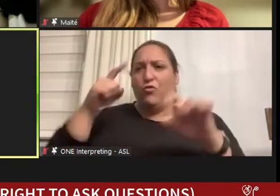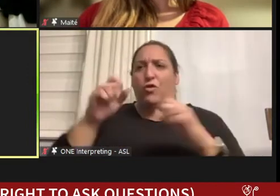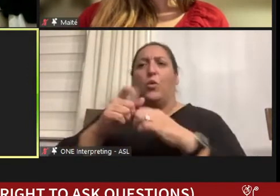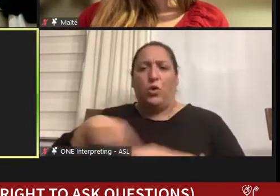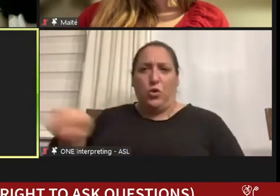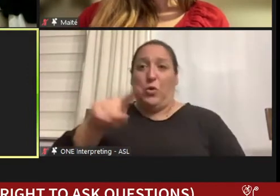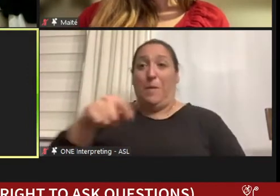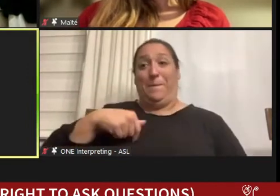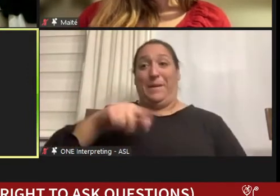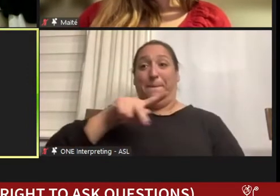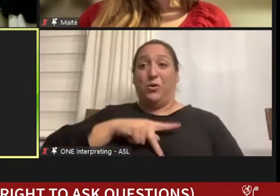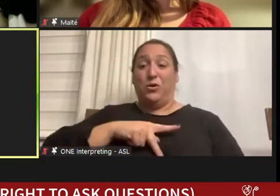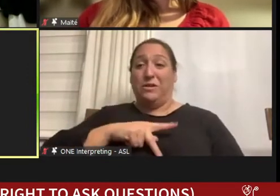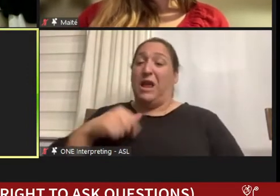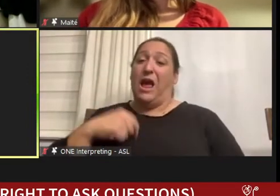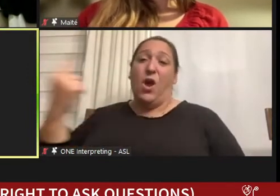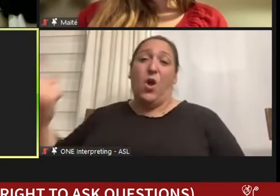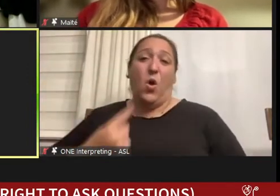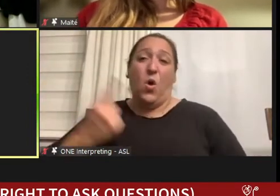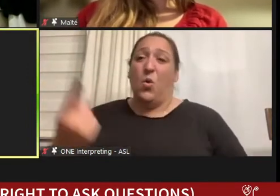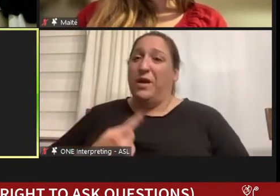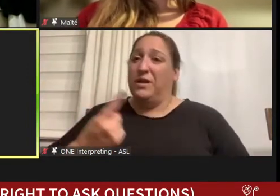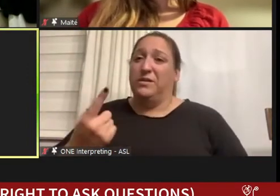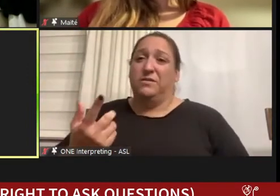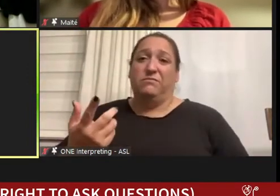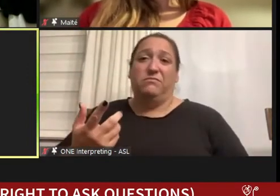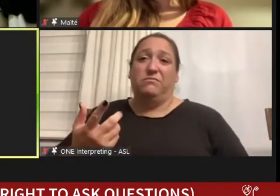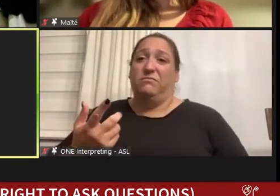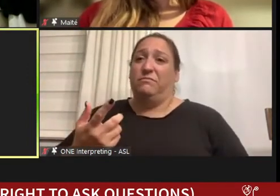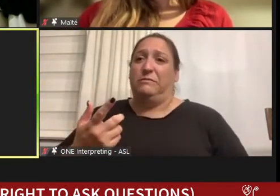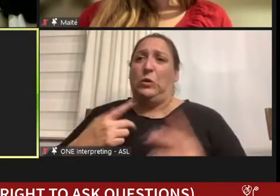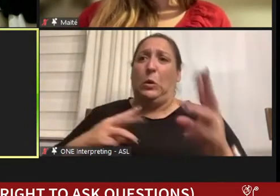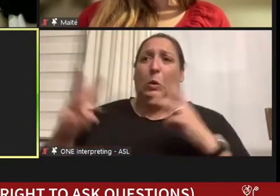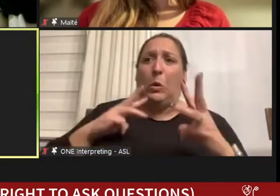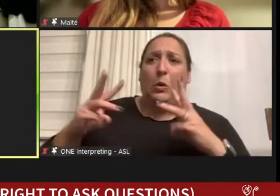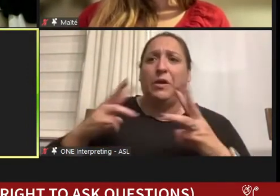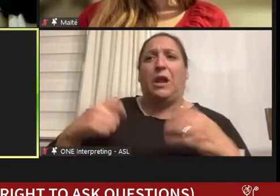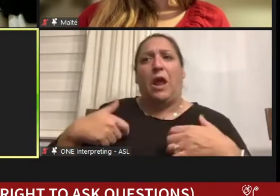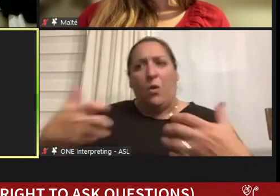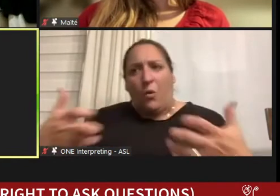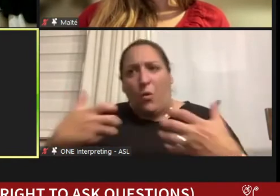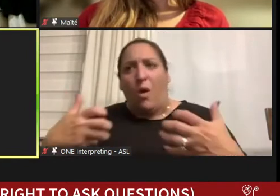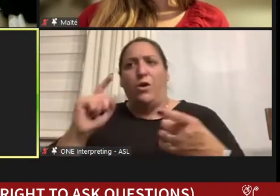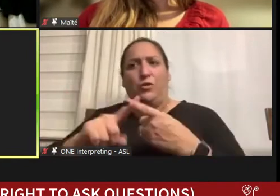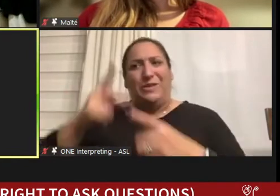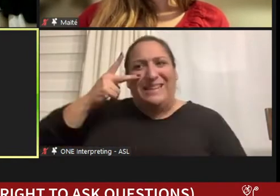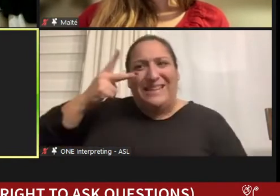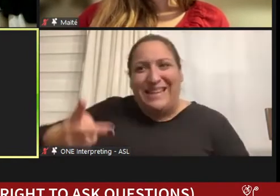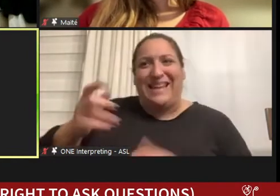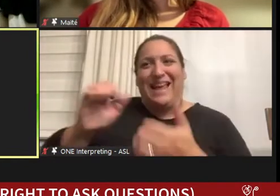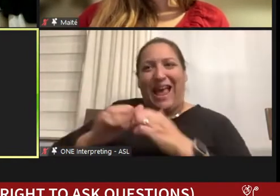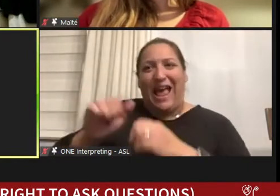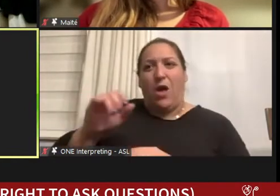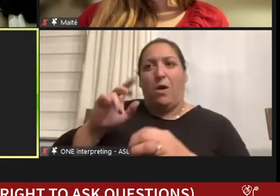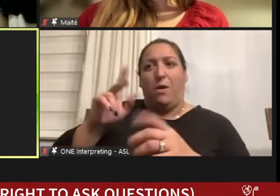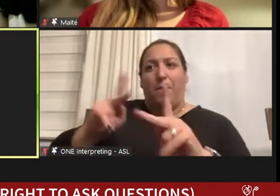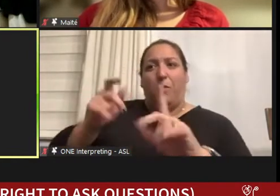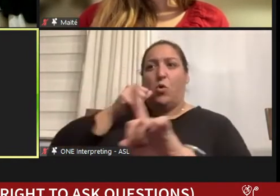I've always been too worried and wanting to see how the people interviewing me at the institution,